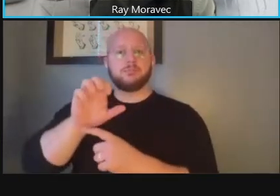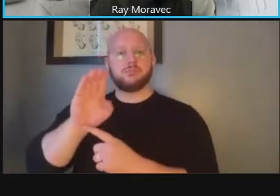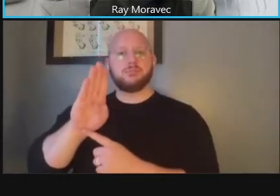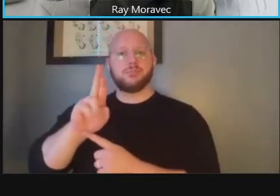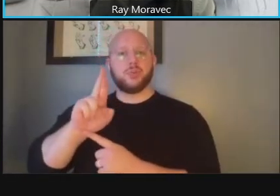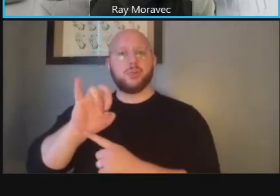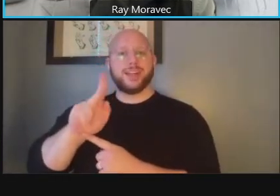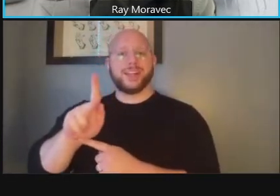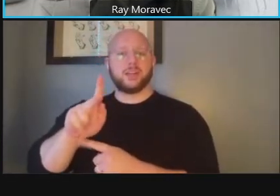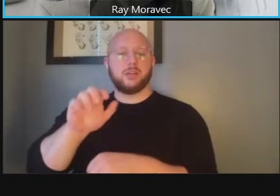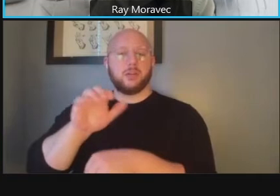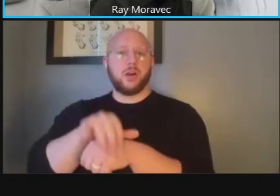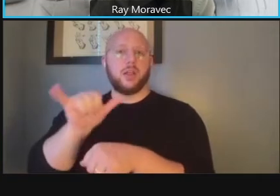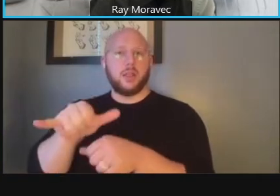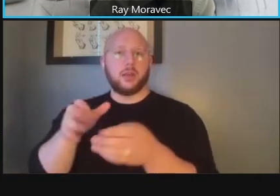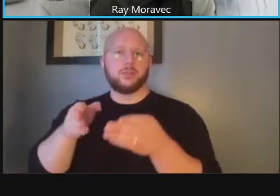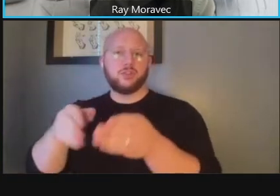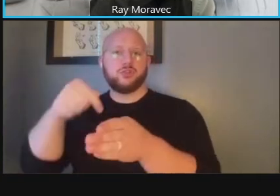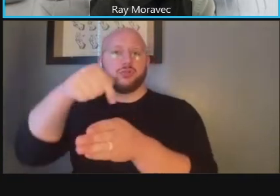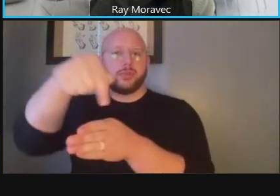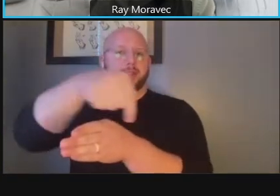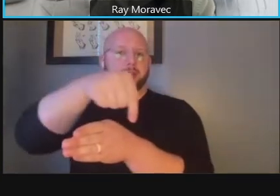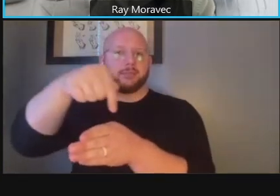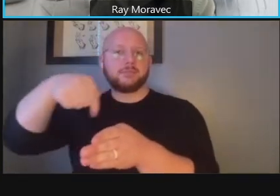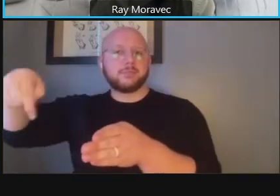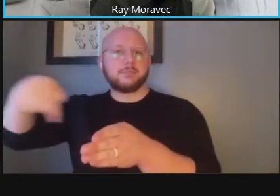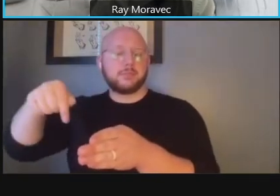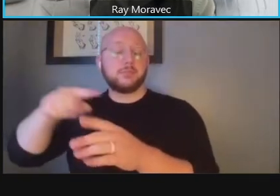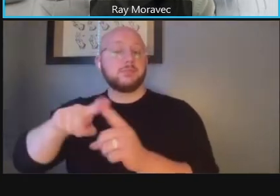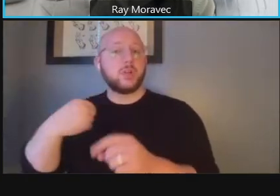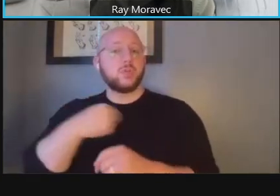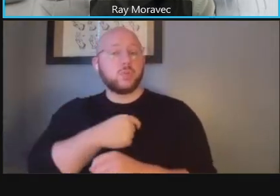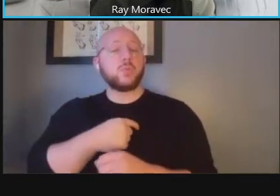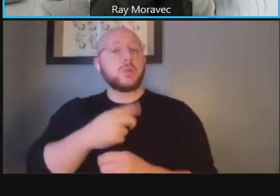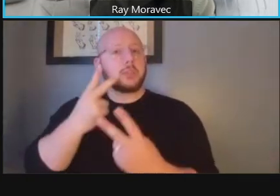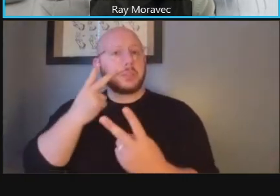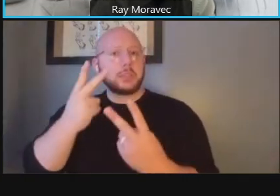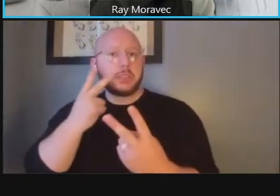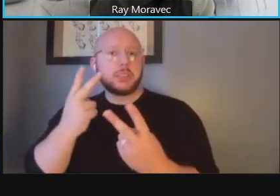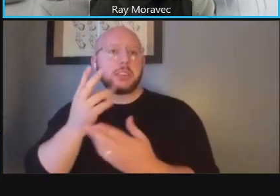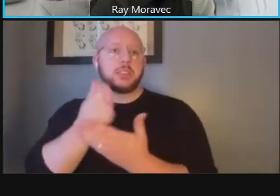consistent through this area but we are seeing areas where there's fencing that's falling down